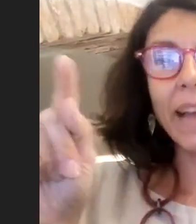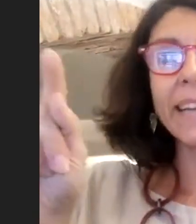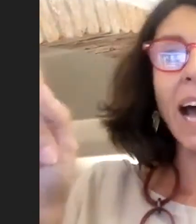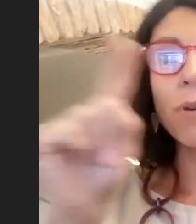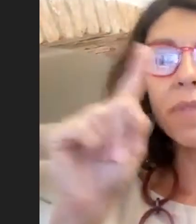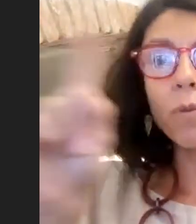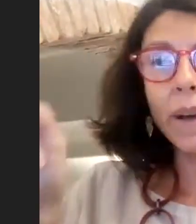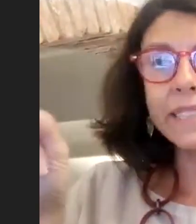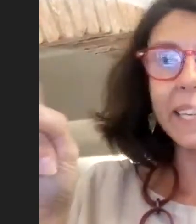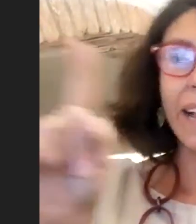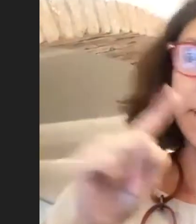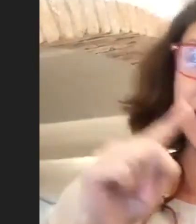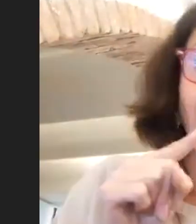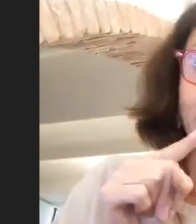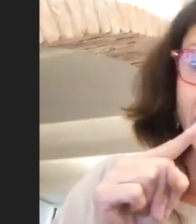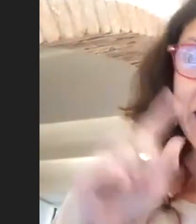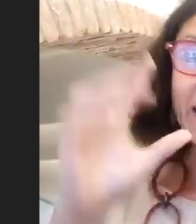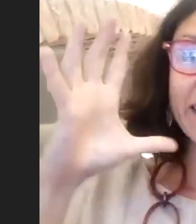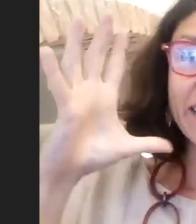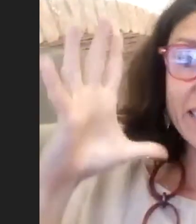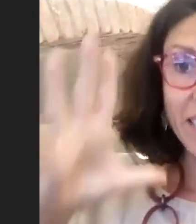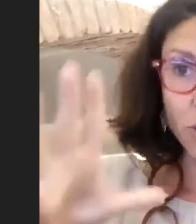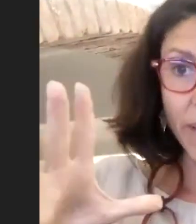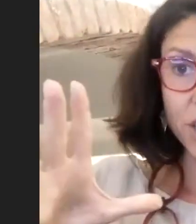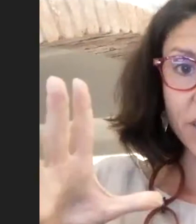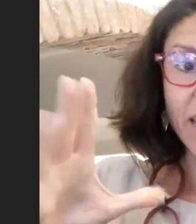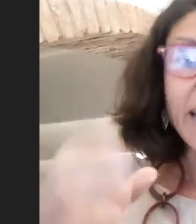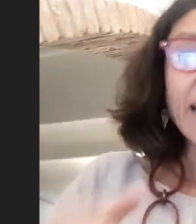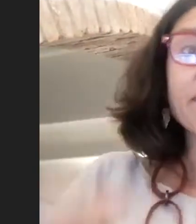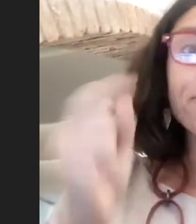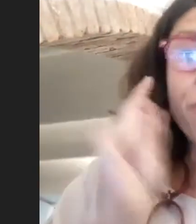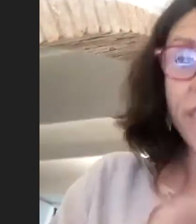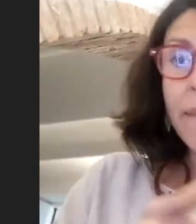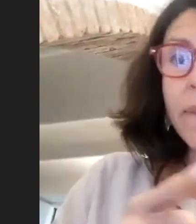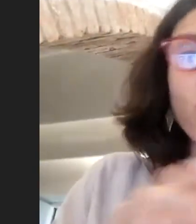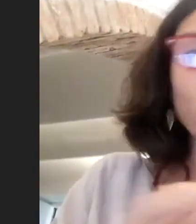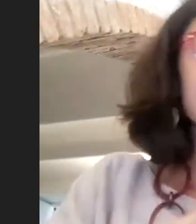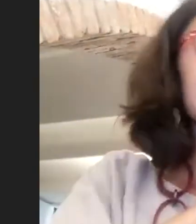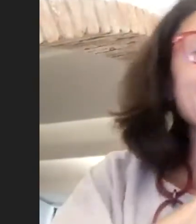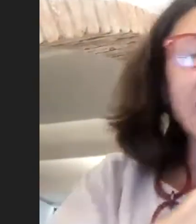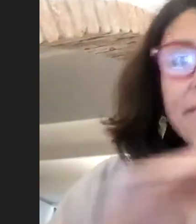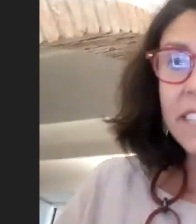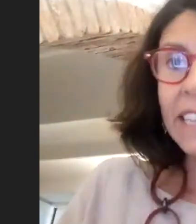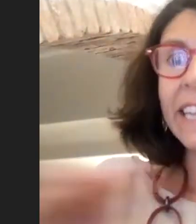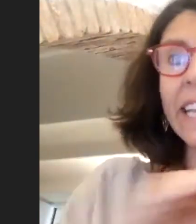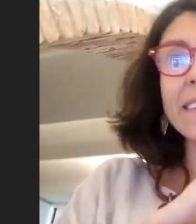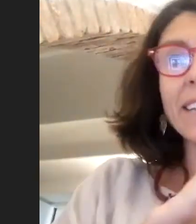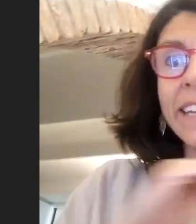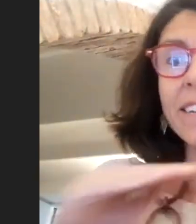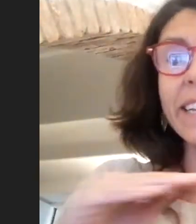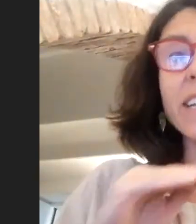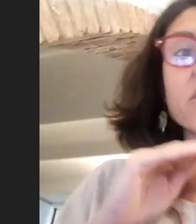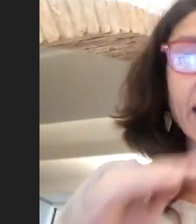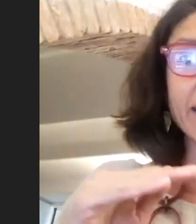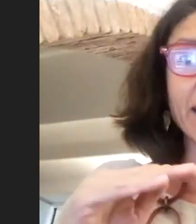and how the one can help the other in this situation. For them, was definitely and clearly connected